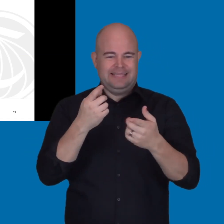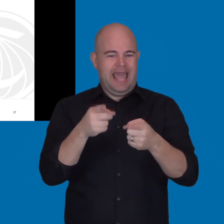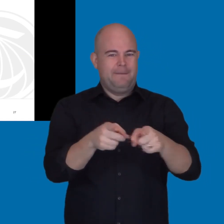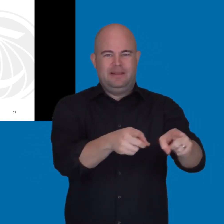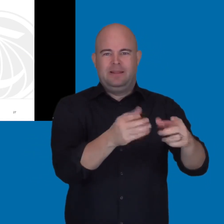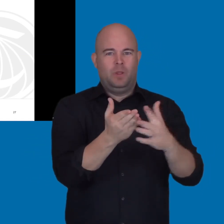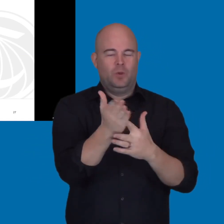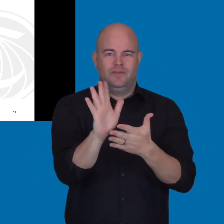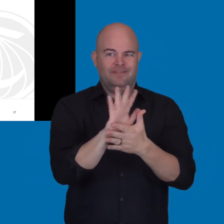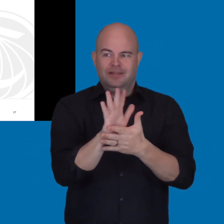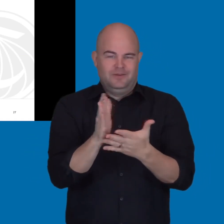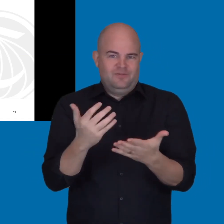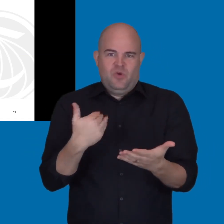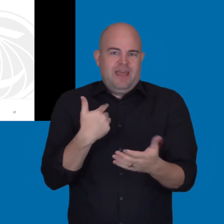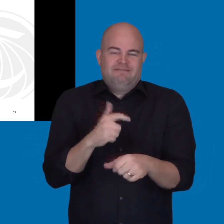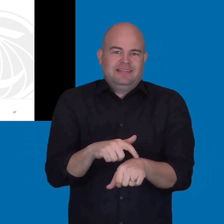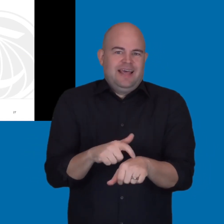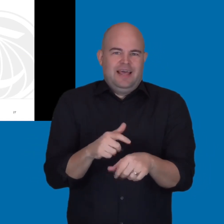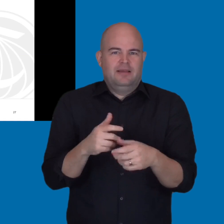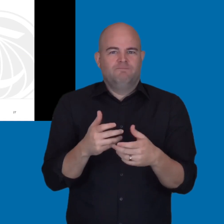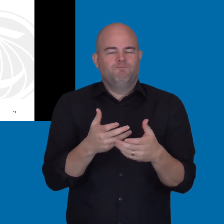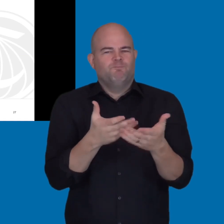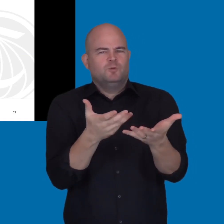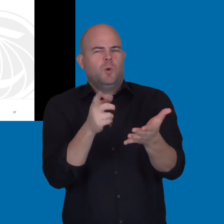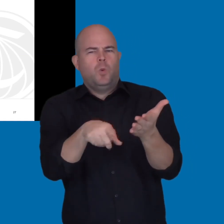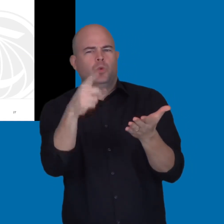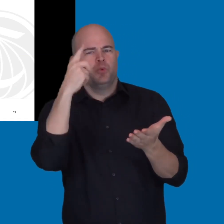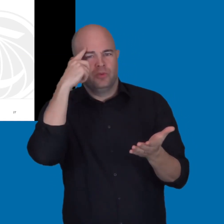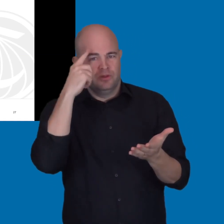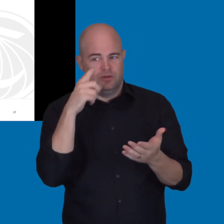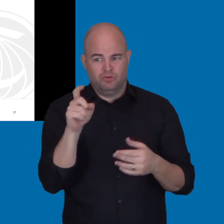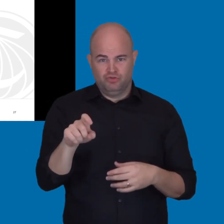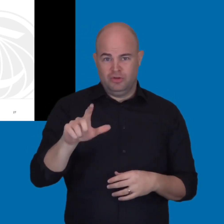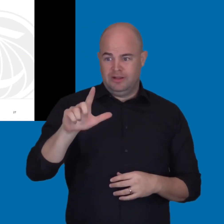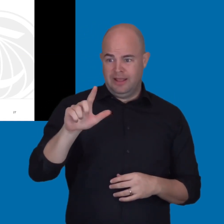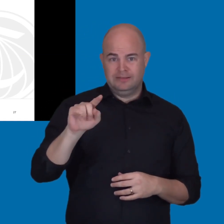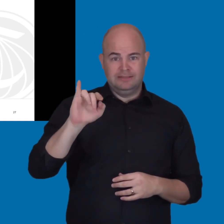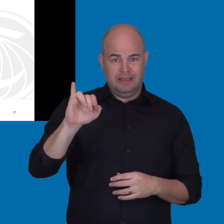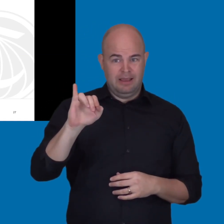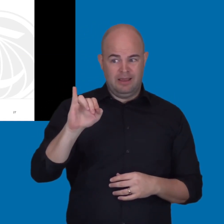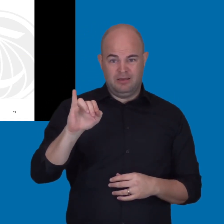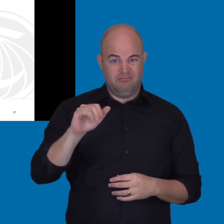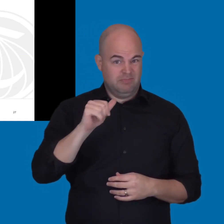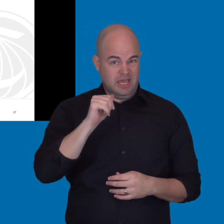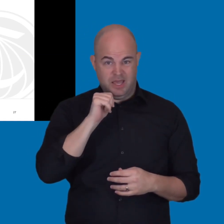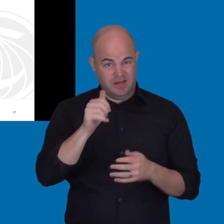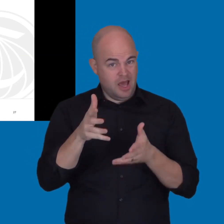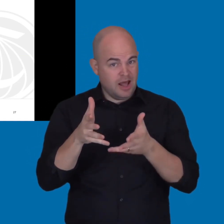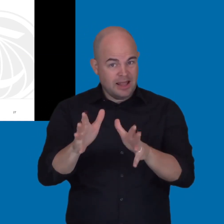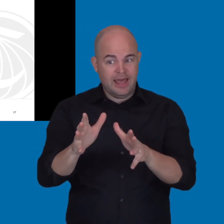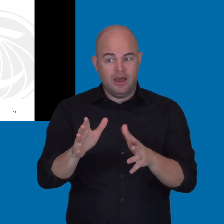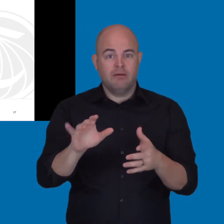as they're progressing during a video. So, thoughts on that?